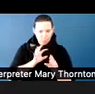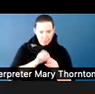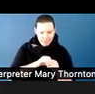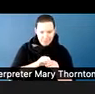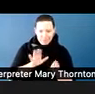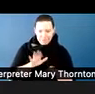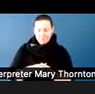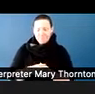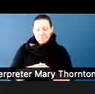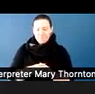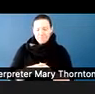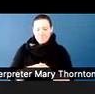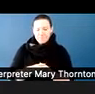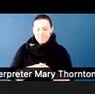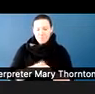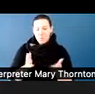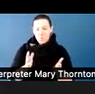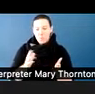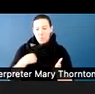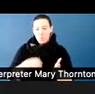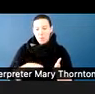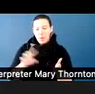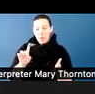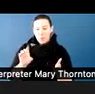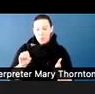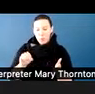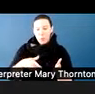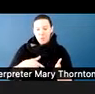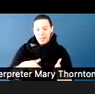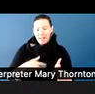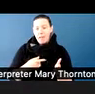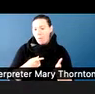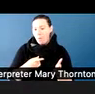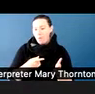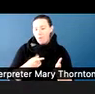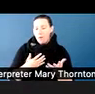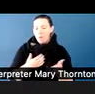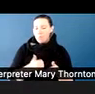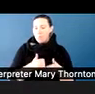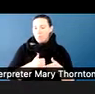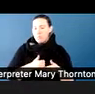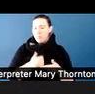It is, we find, a meaningful activity that can give us some perspective, especially